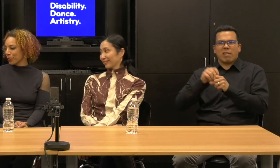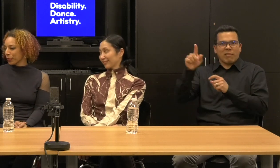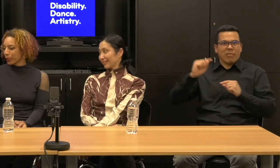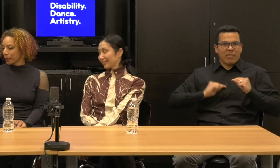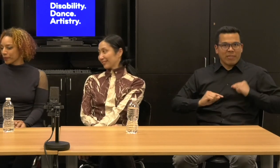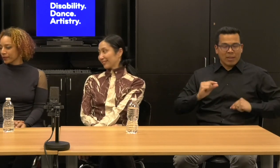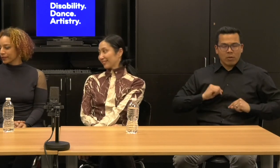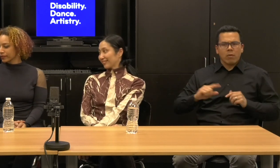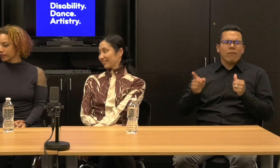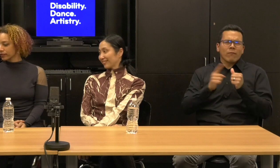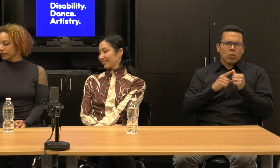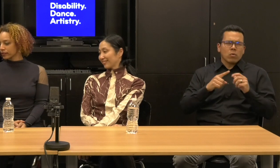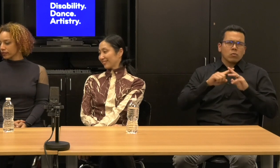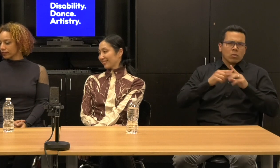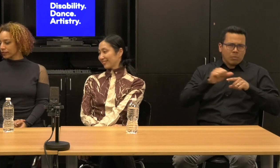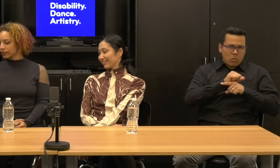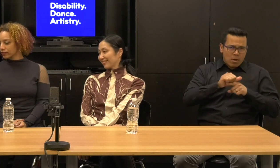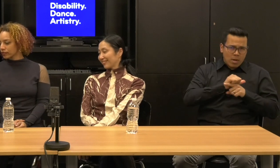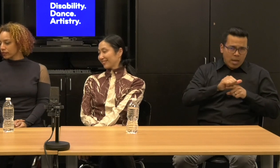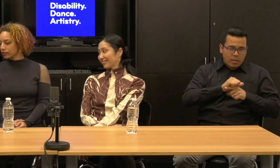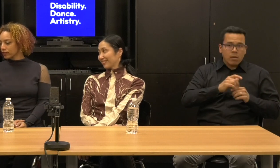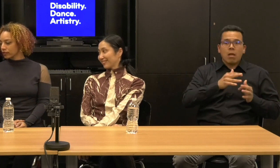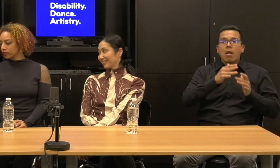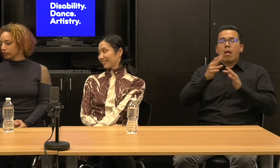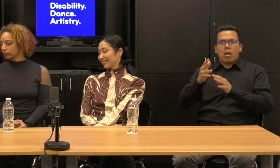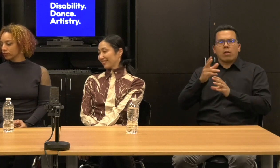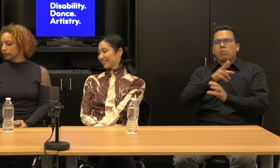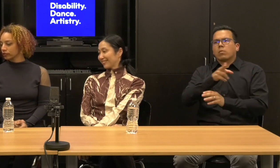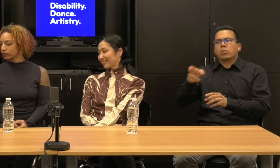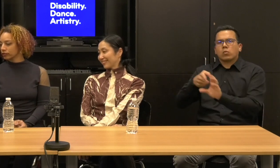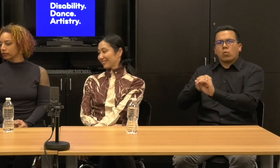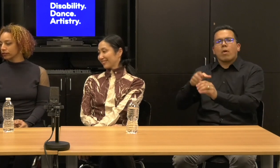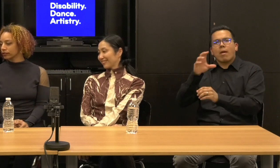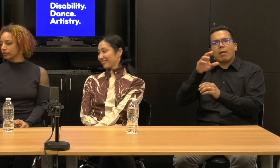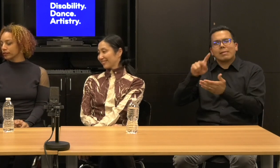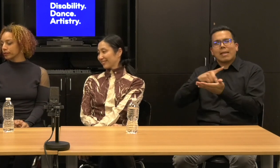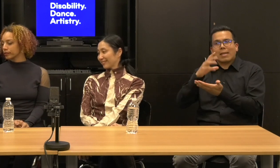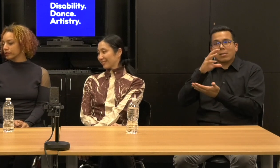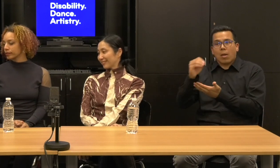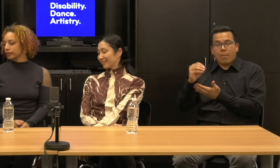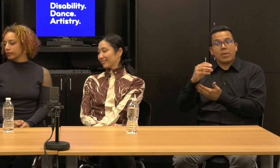She joined Axis Dance Company where she toured nationally and taught in the company's education